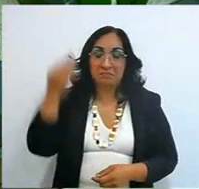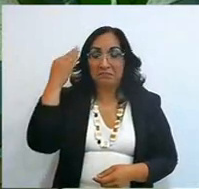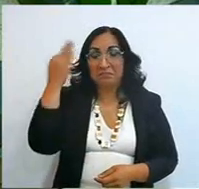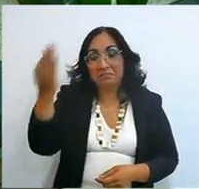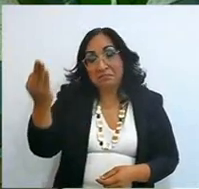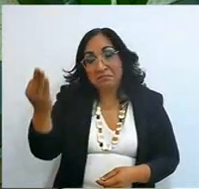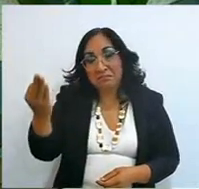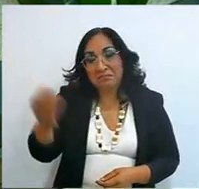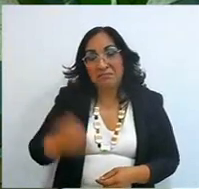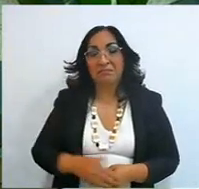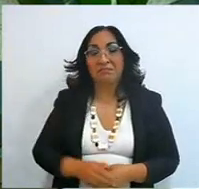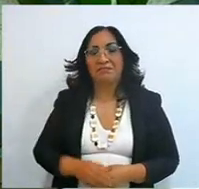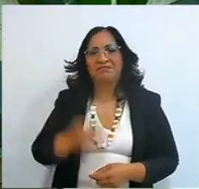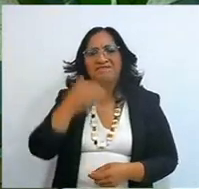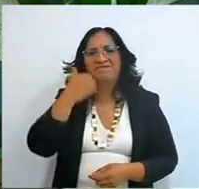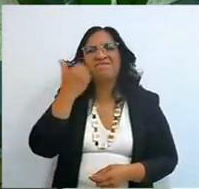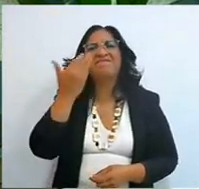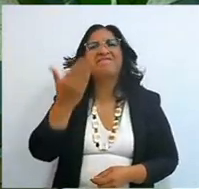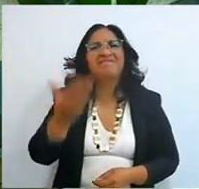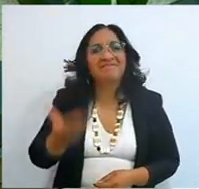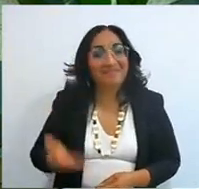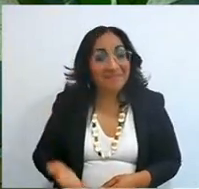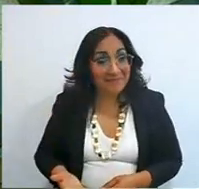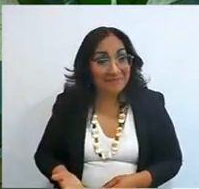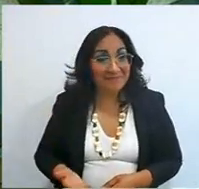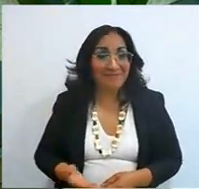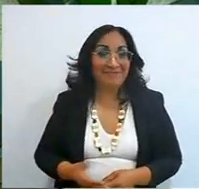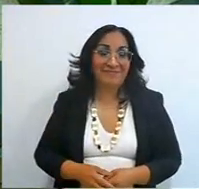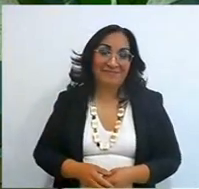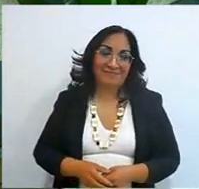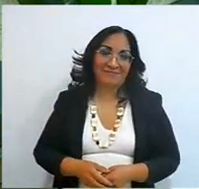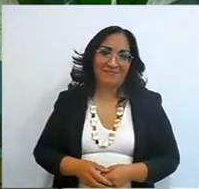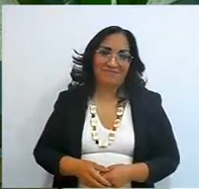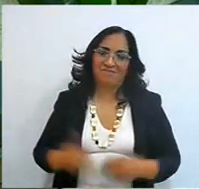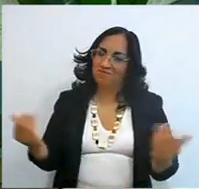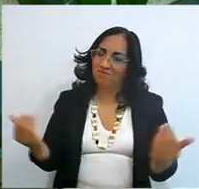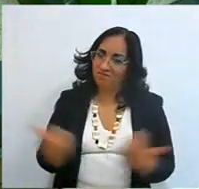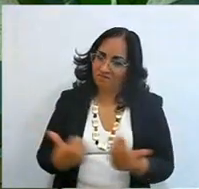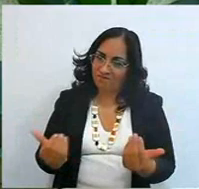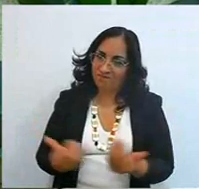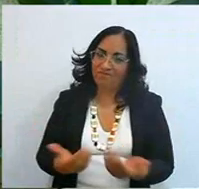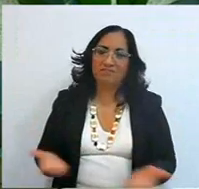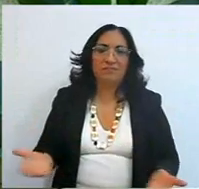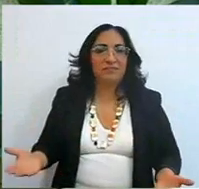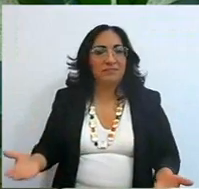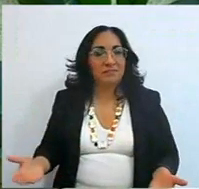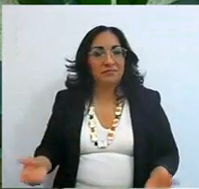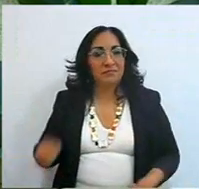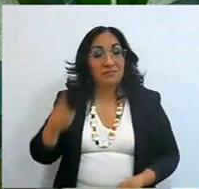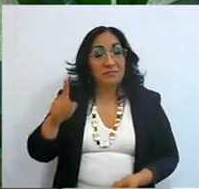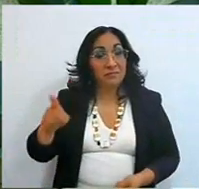To love, you have to take time away from time, you have to lock yourself in the bathroom,